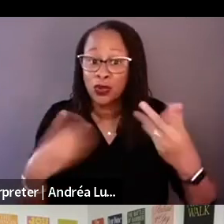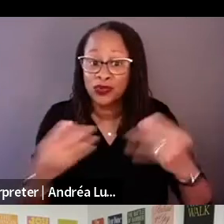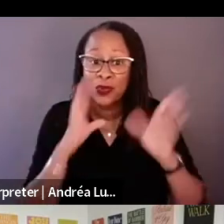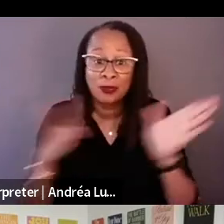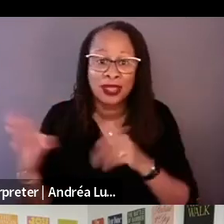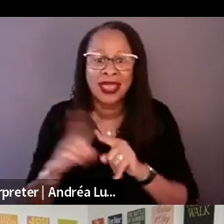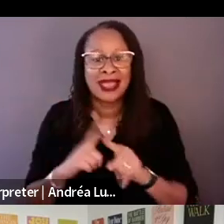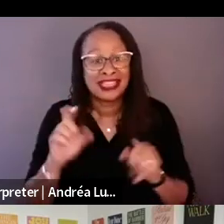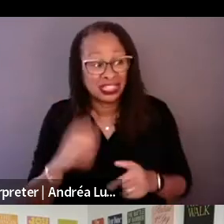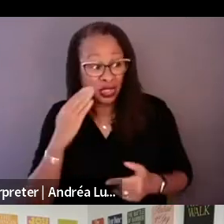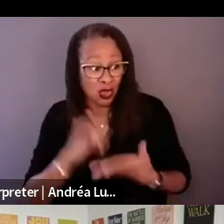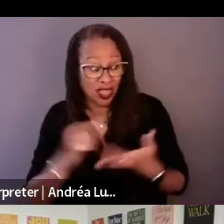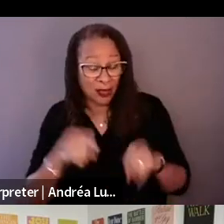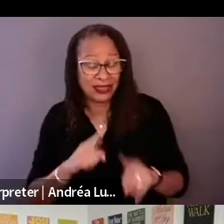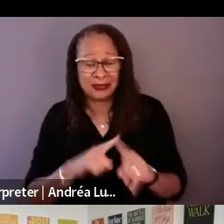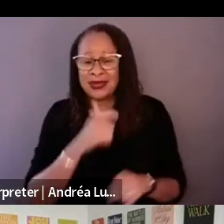know that it happened.